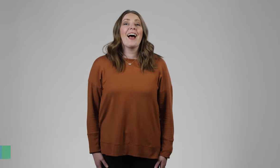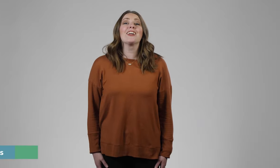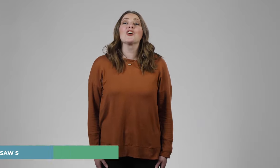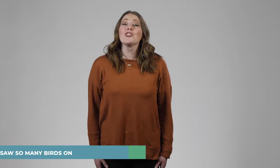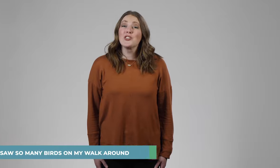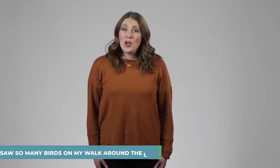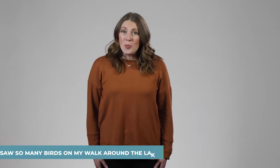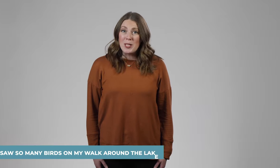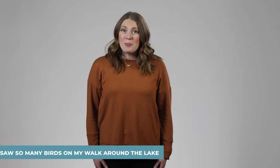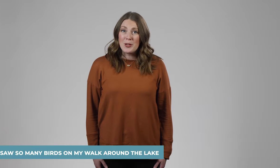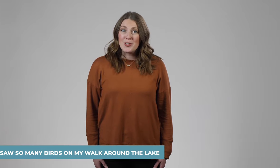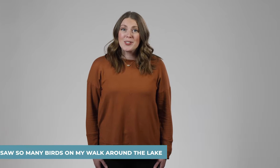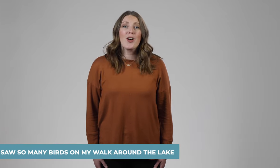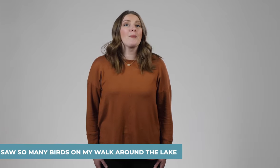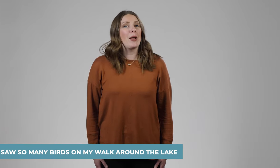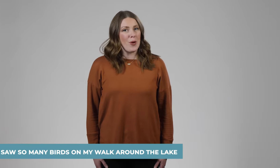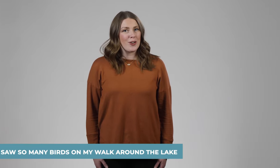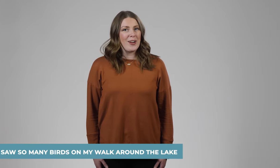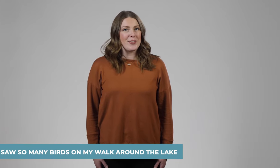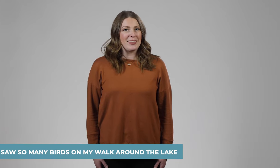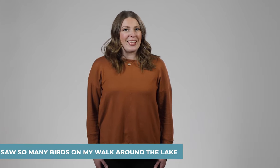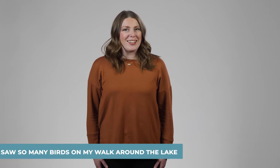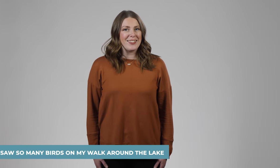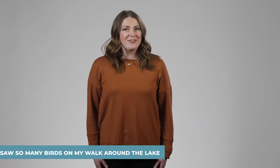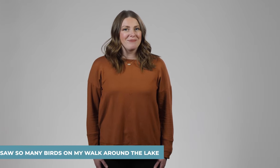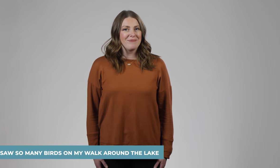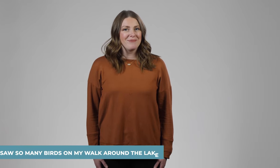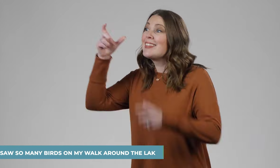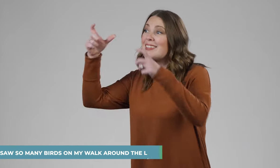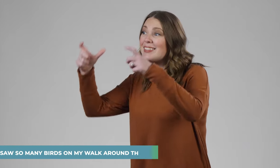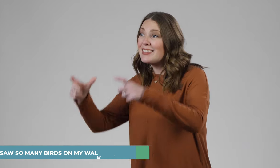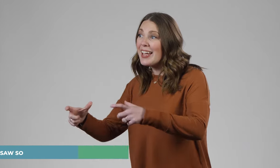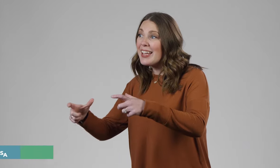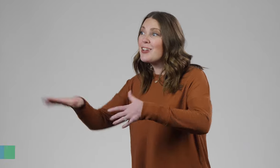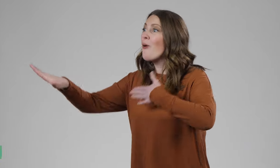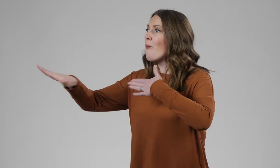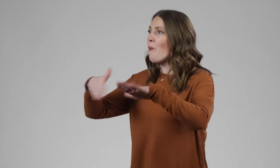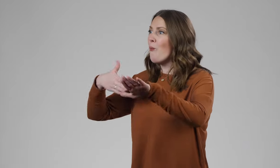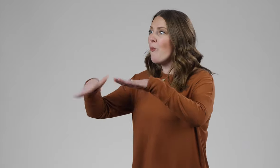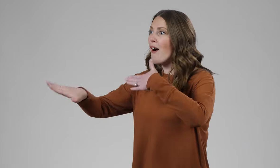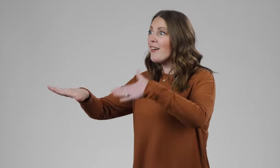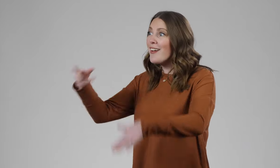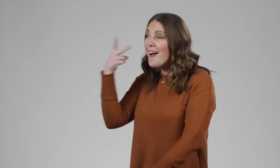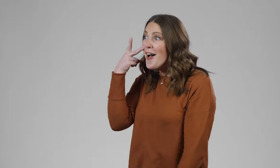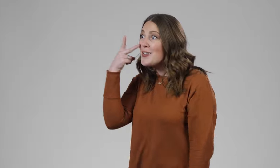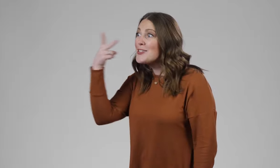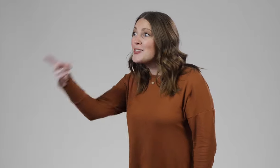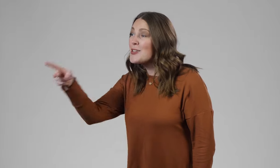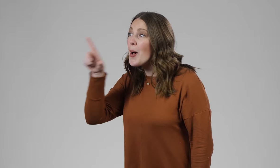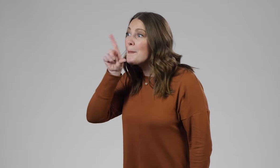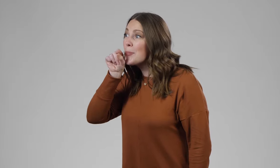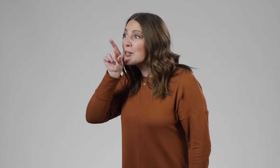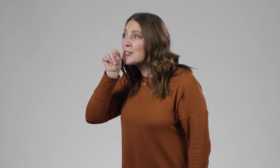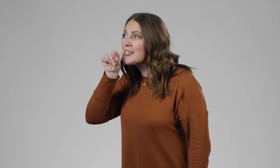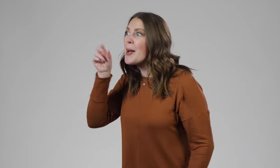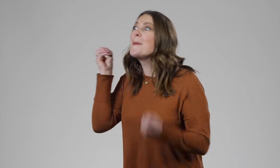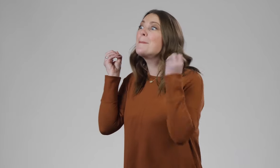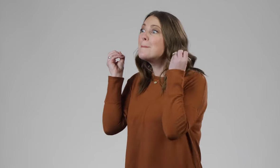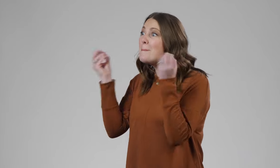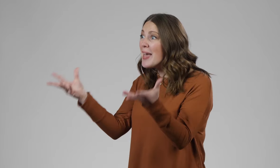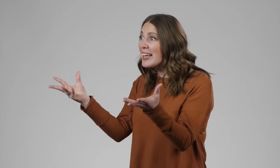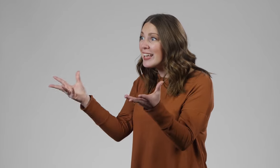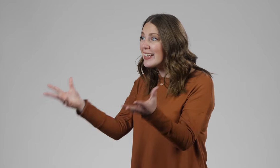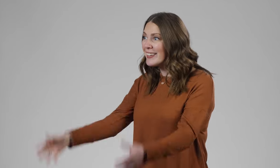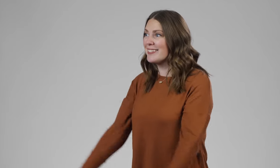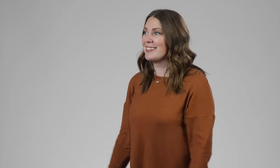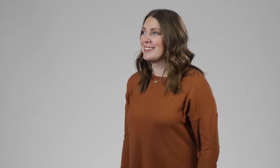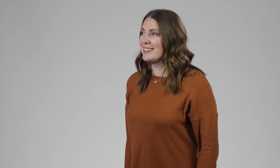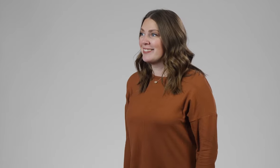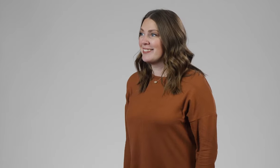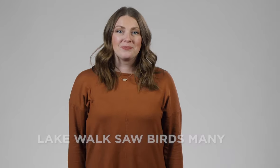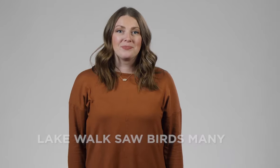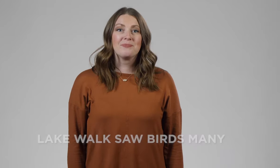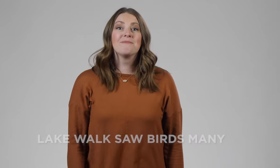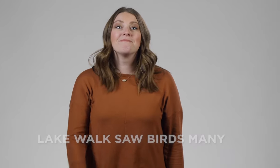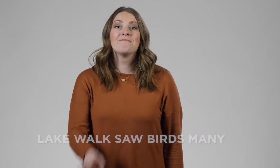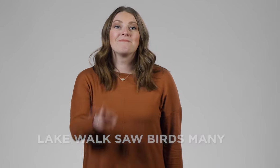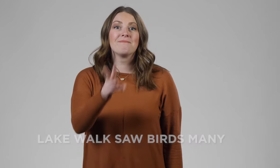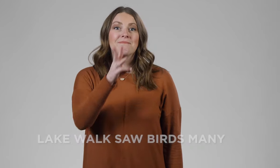I saw so many birds on my walk around the lake. 'Lake walk saw birds many.'